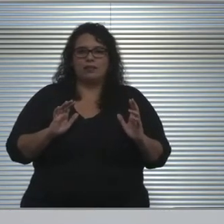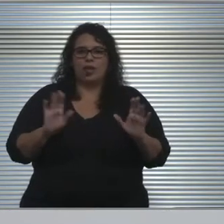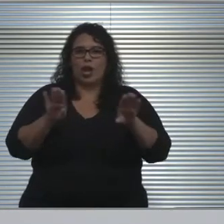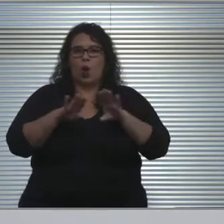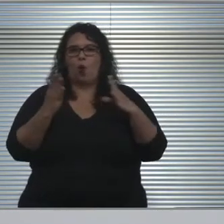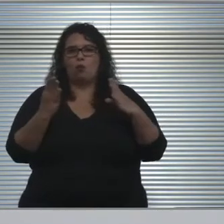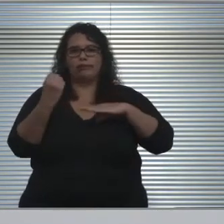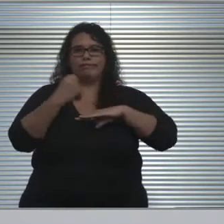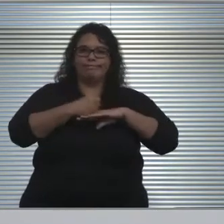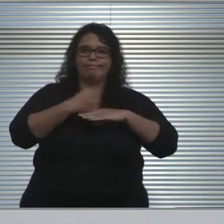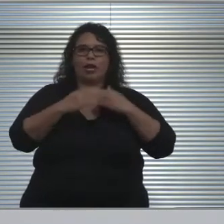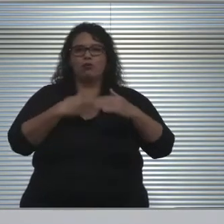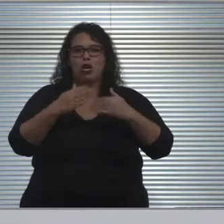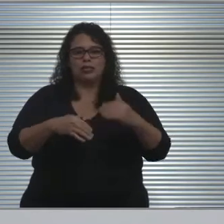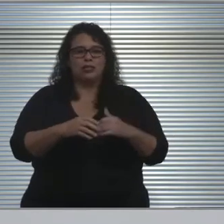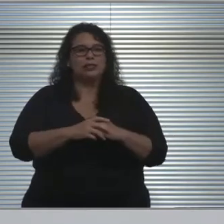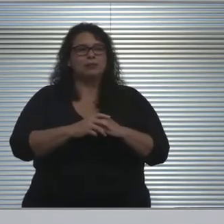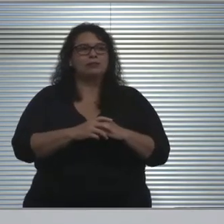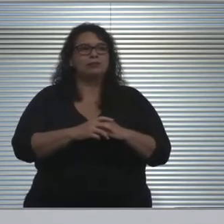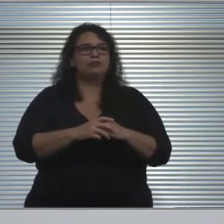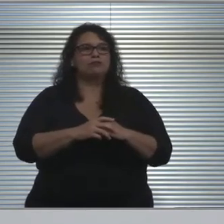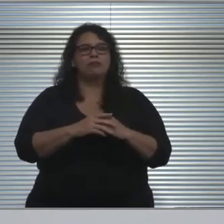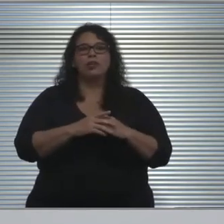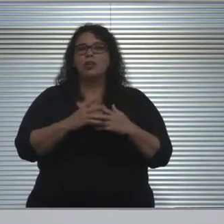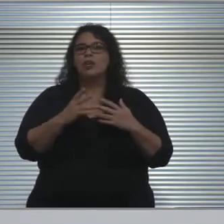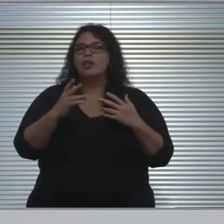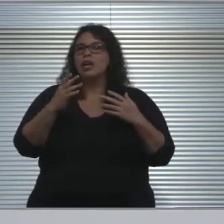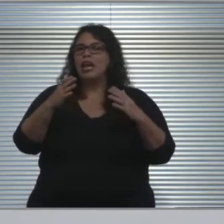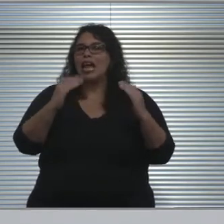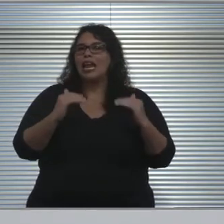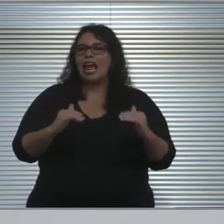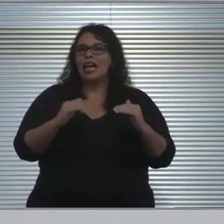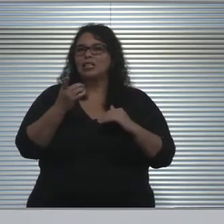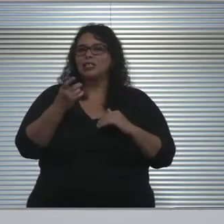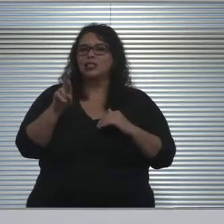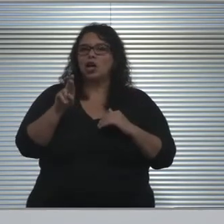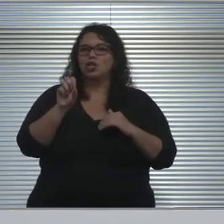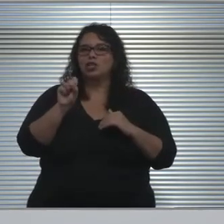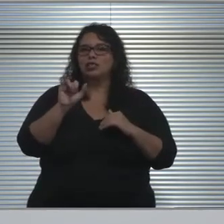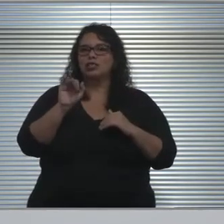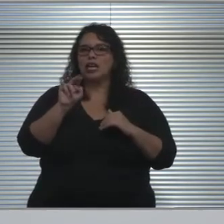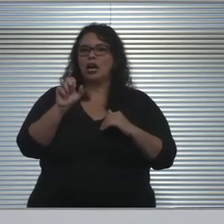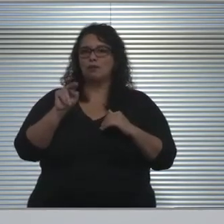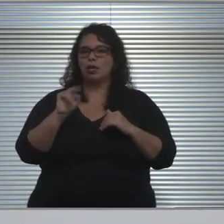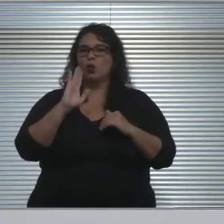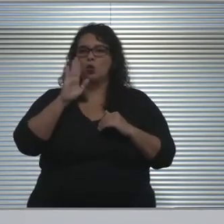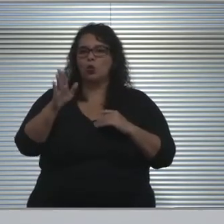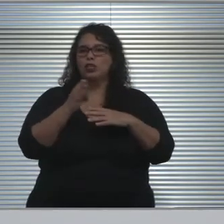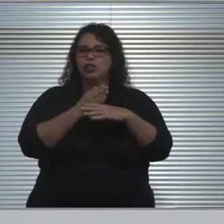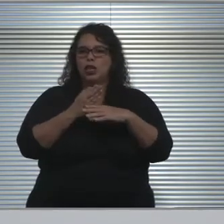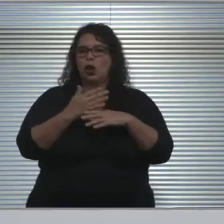And then next we are going to hear very shortly, Dr. Simon is going to come up and share a really well thought out plan,